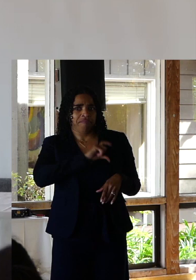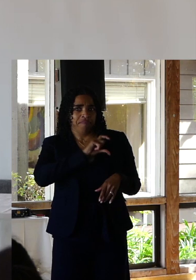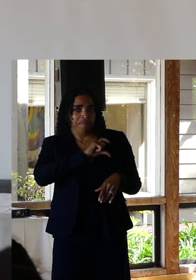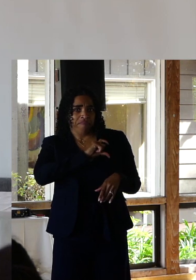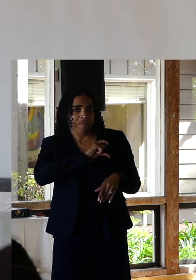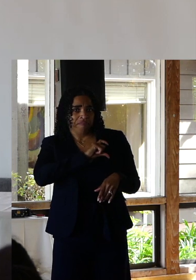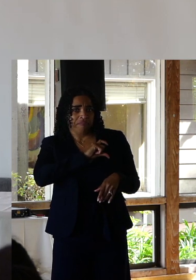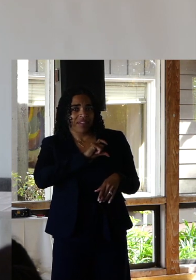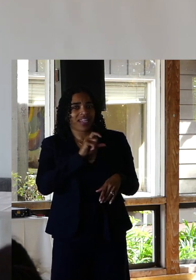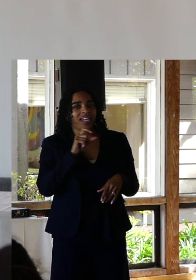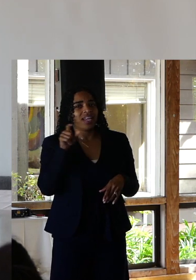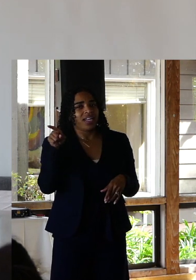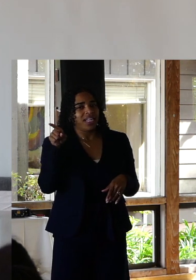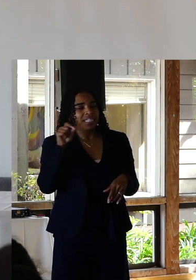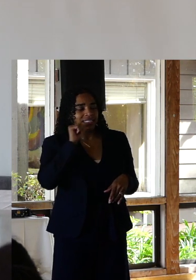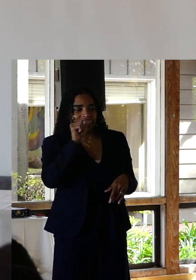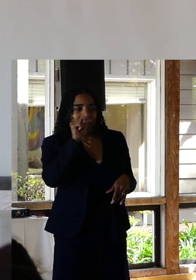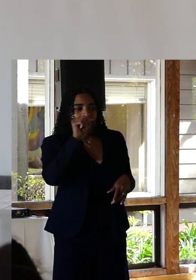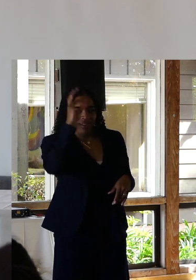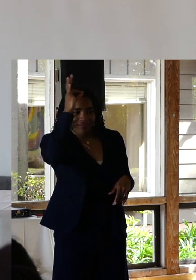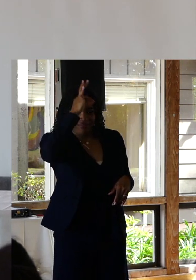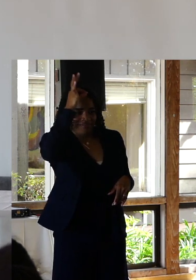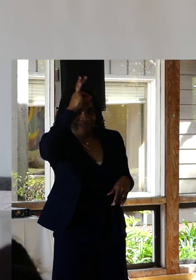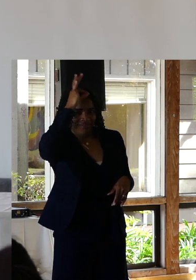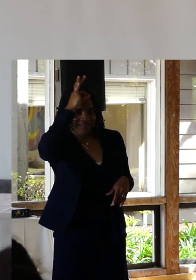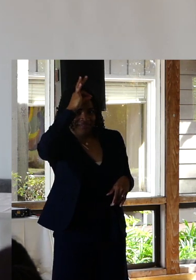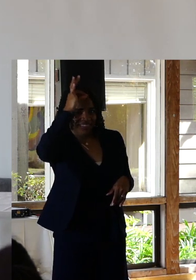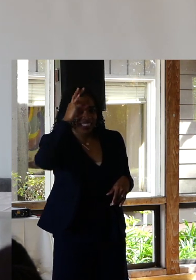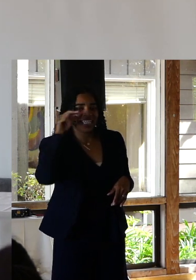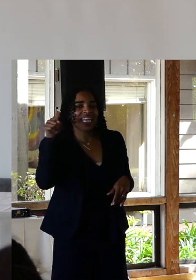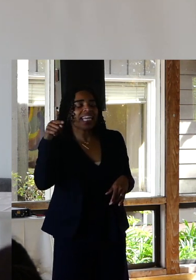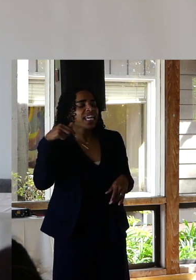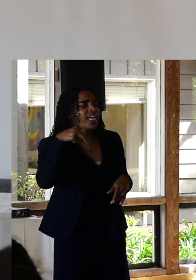was not a foolish man. He did not allow me back on his bridge and he walked